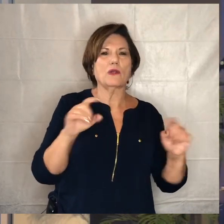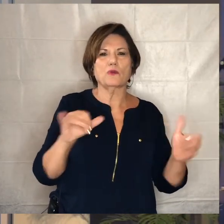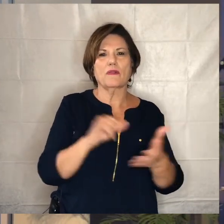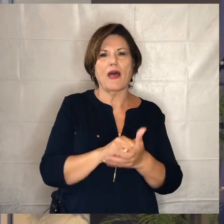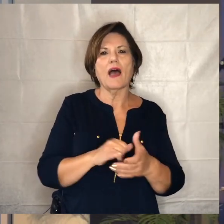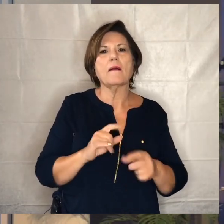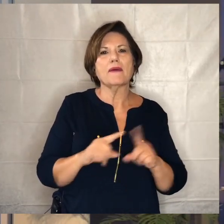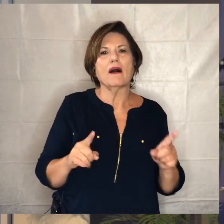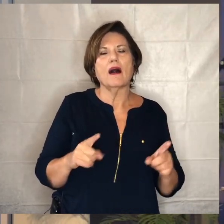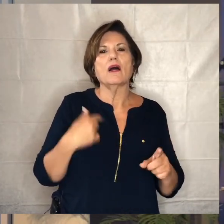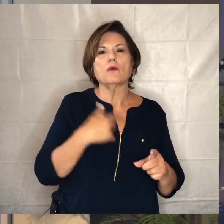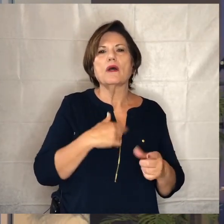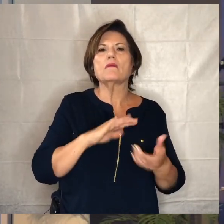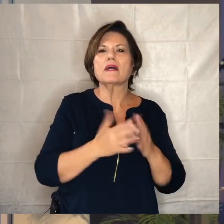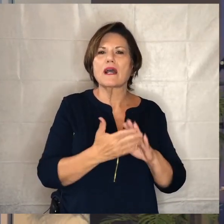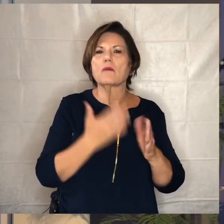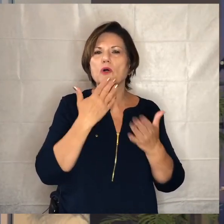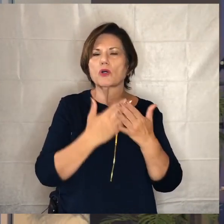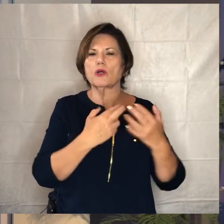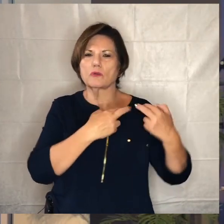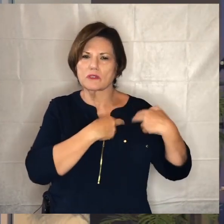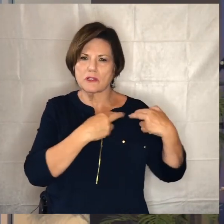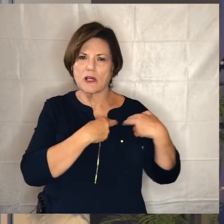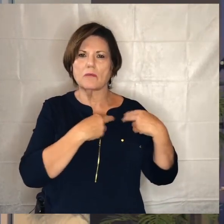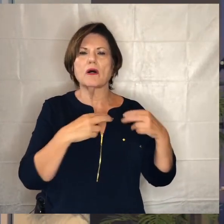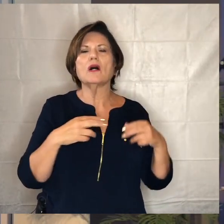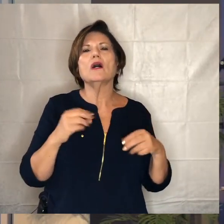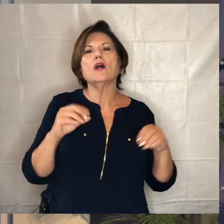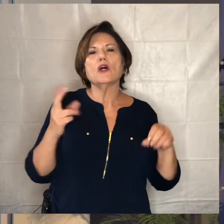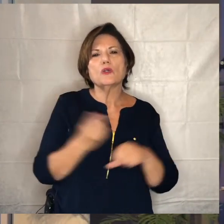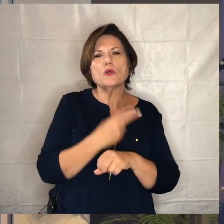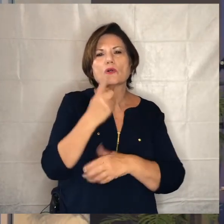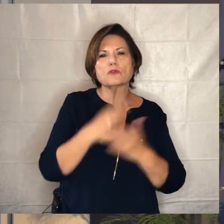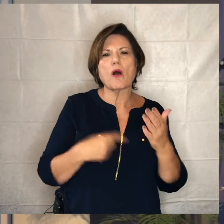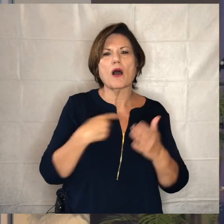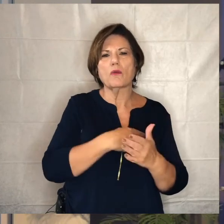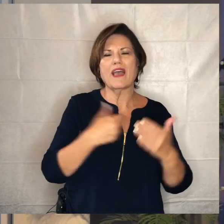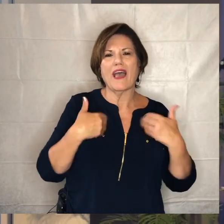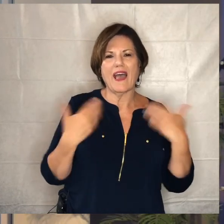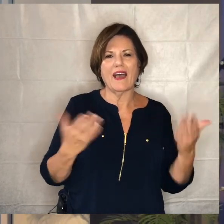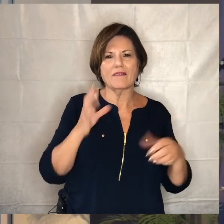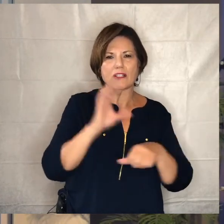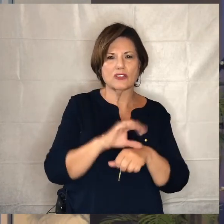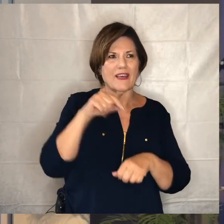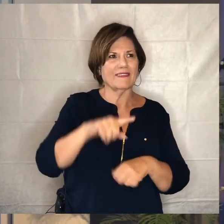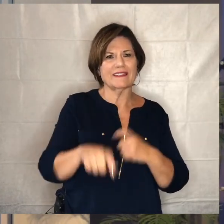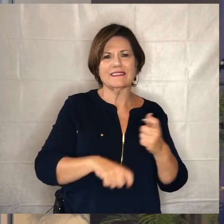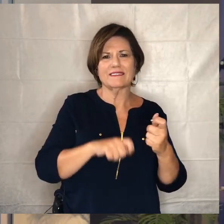really good stewards and to leverage all that we have as a church in this particular time in this particular sort of